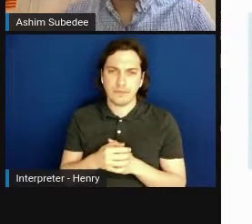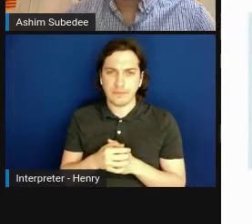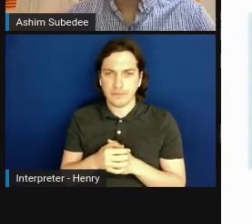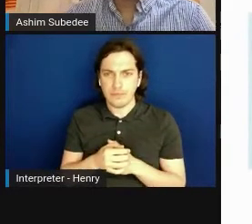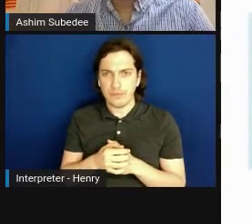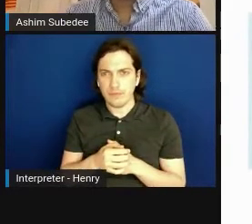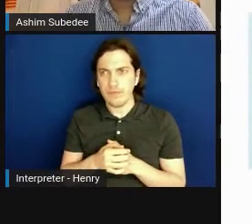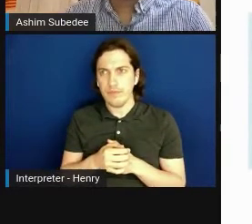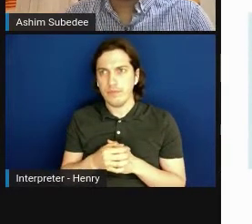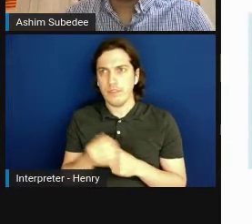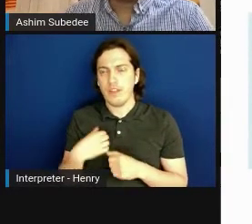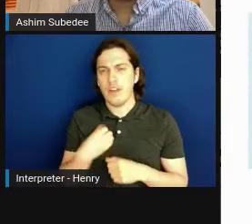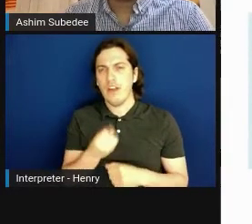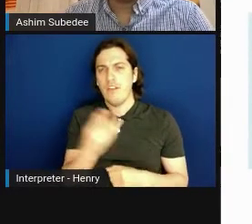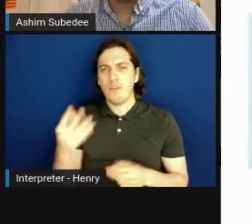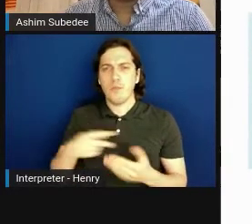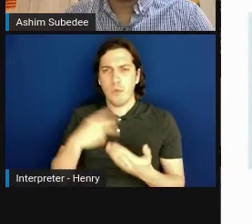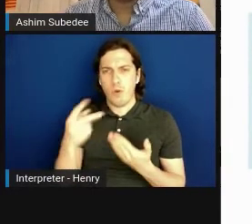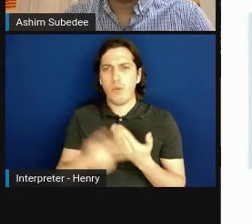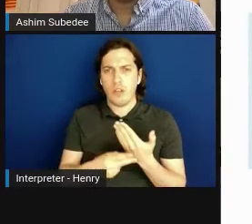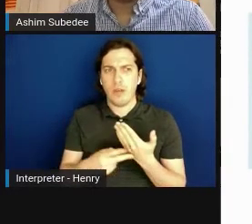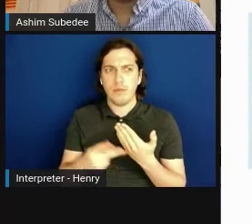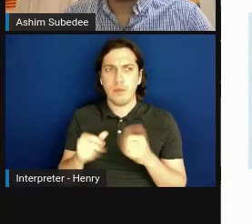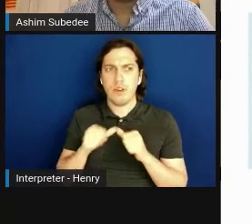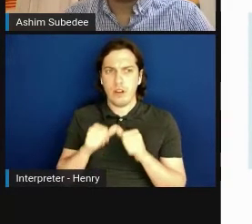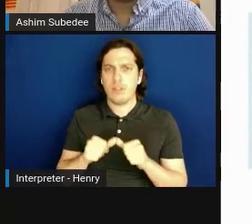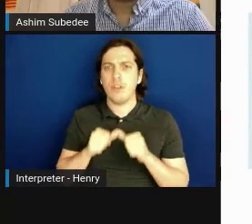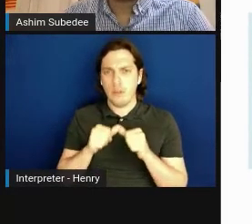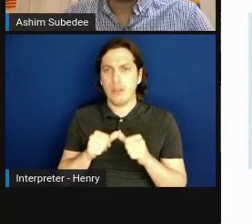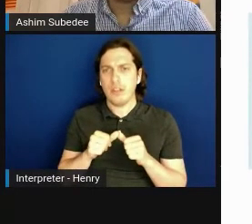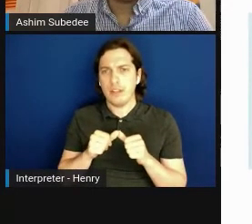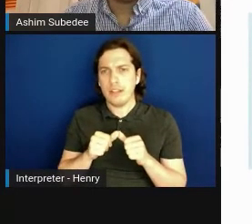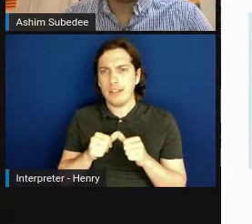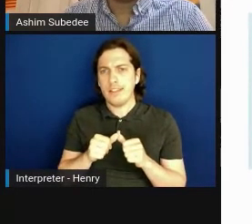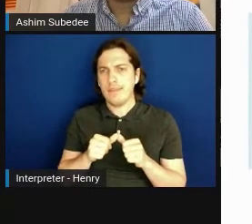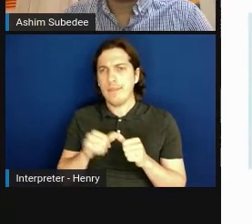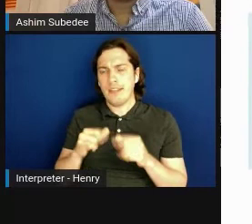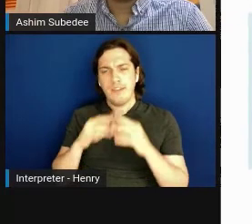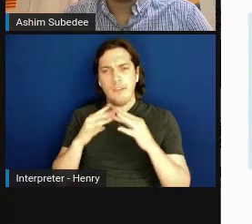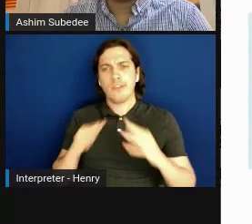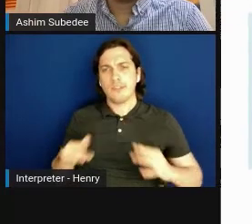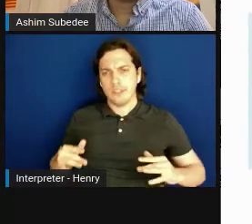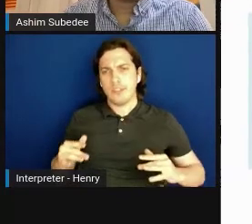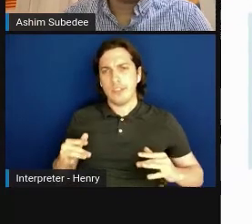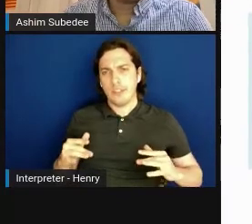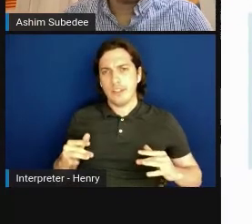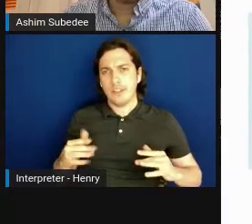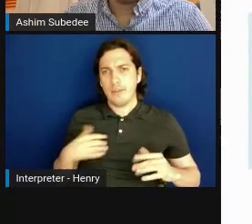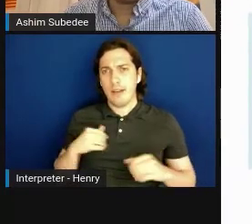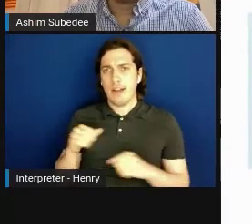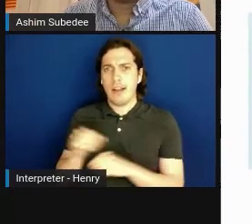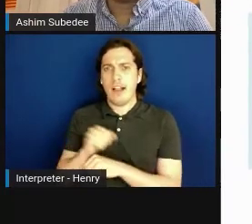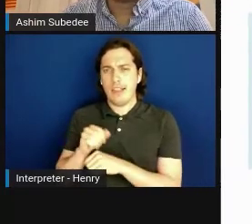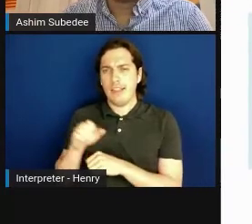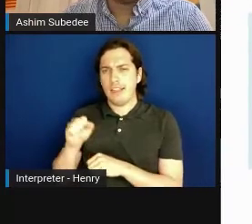So there are a few programs that we have ongoing to really increase that diversity. My colleague Stephanie and Eric yesterday